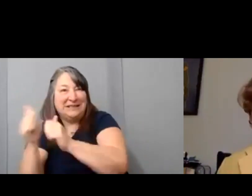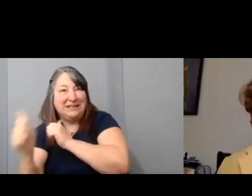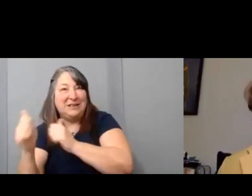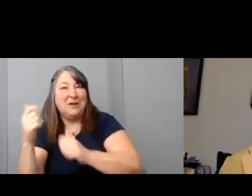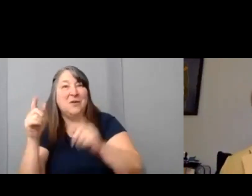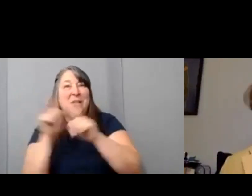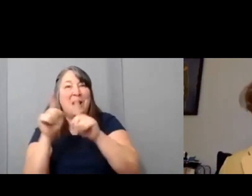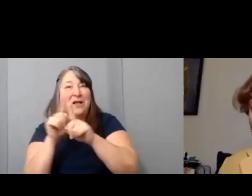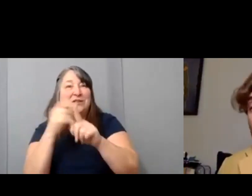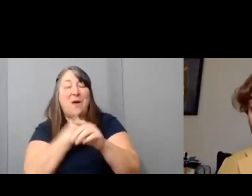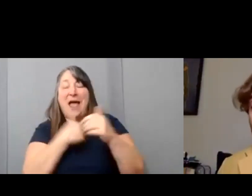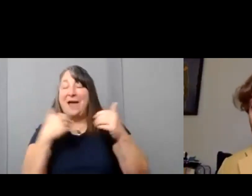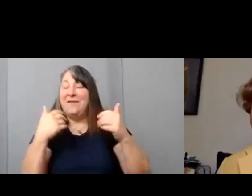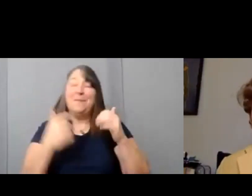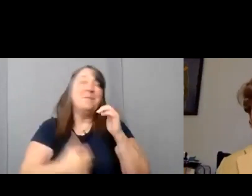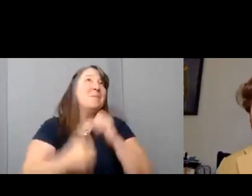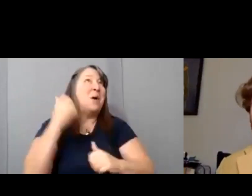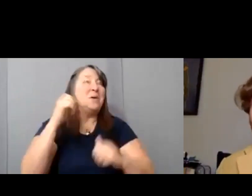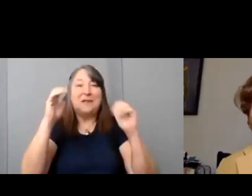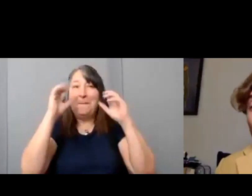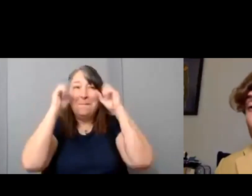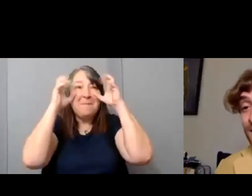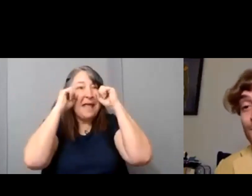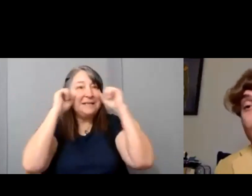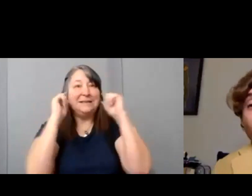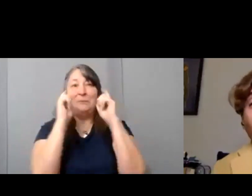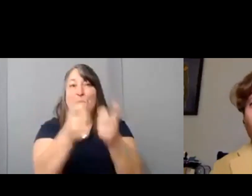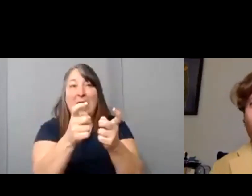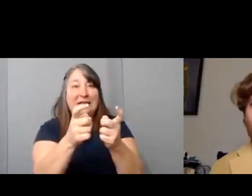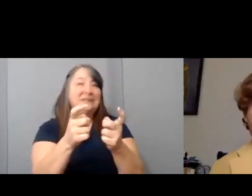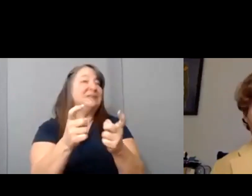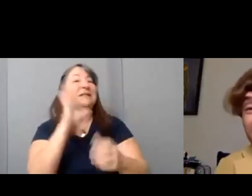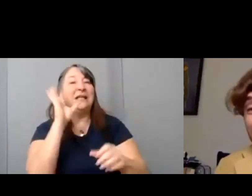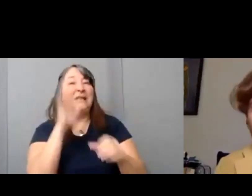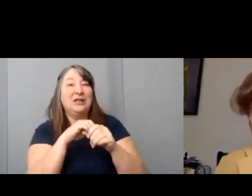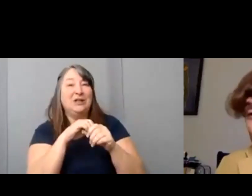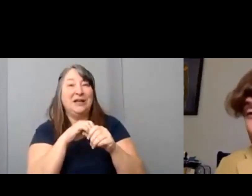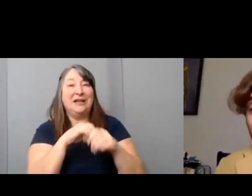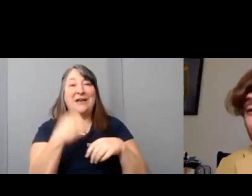prizes we ever offered, uh including uh fifteen hundred dollar